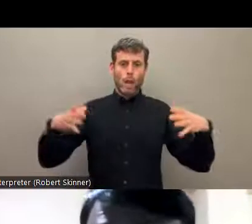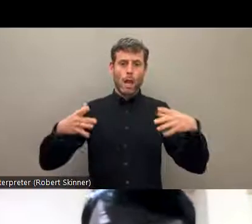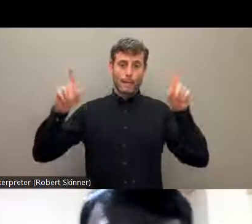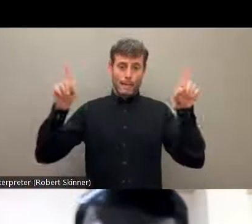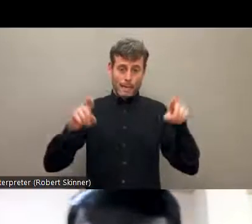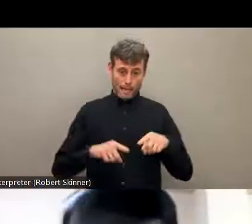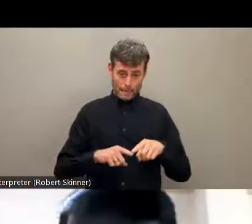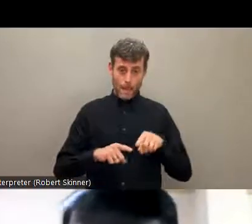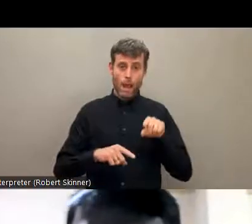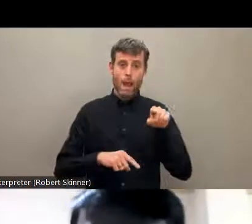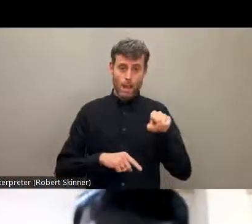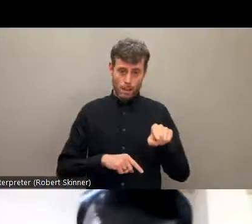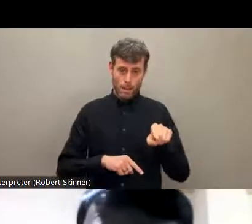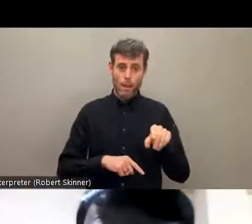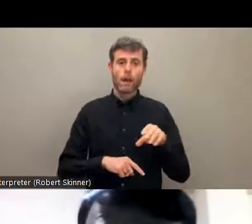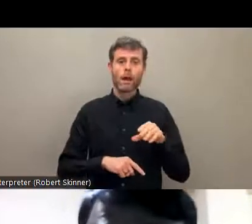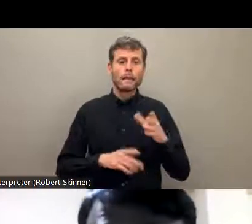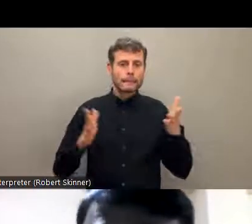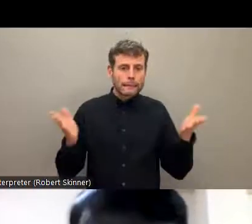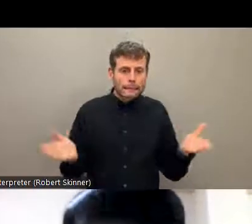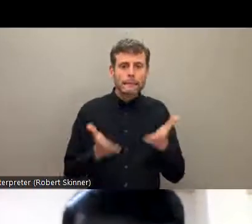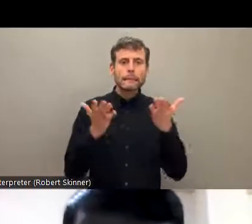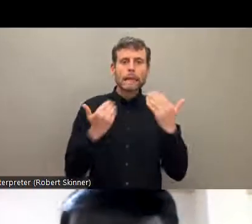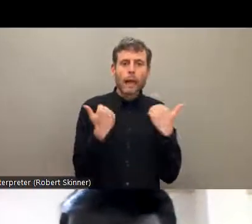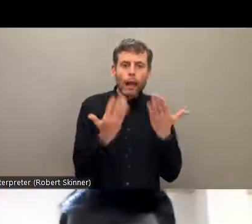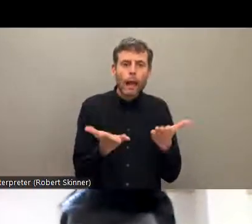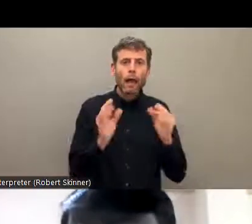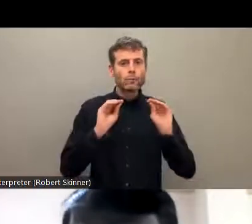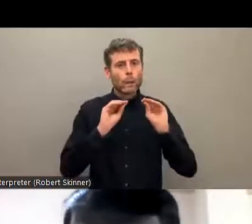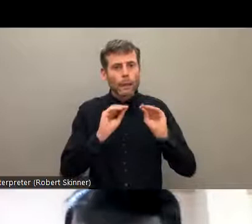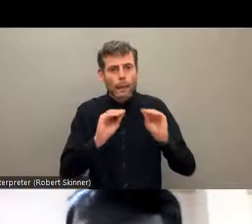reservation for Dalits in Nepal, in employment,